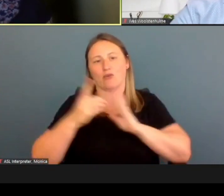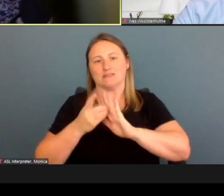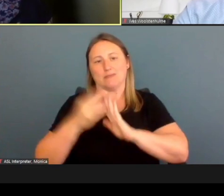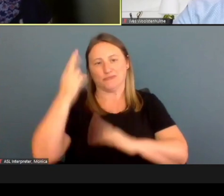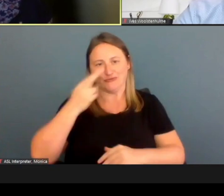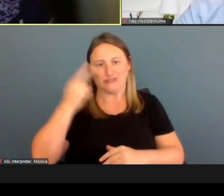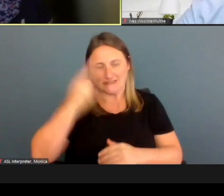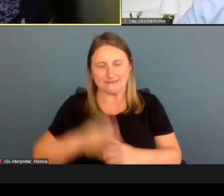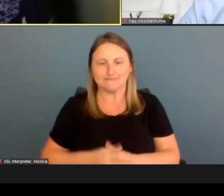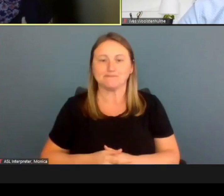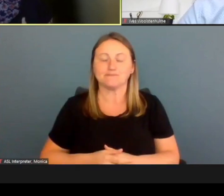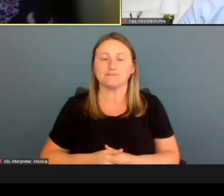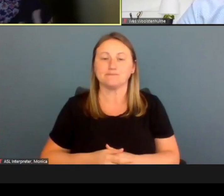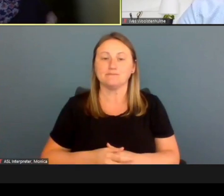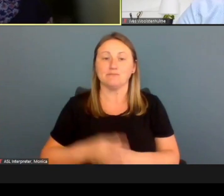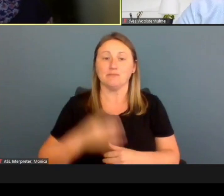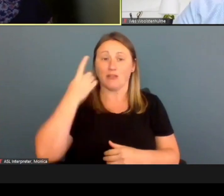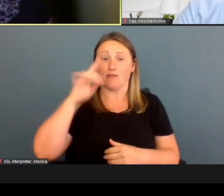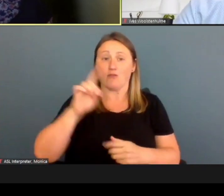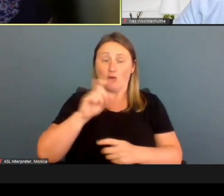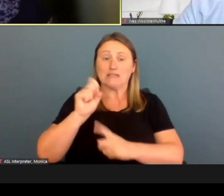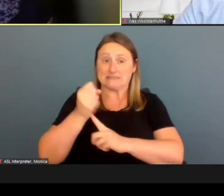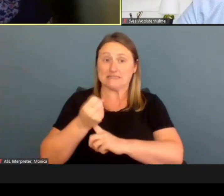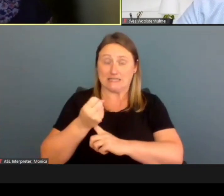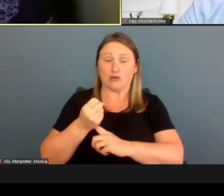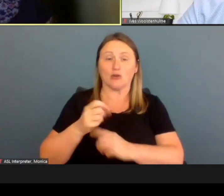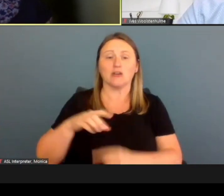In this scenario, Jennifer Smith is applying for Medicaid